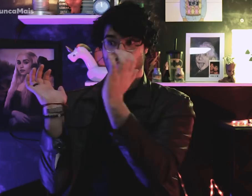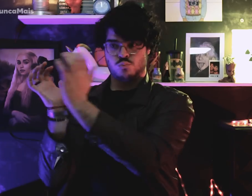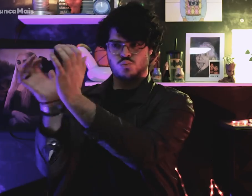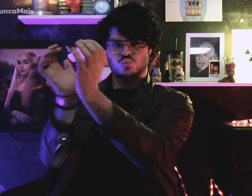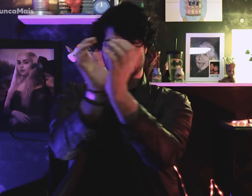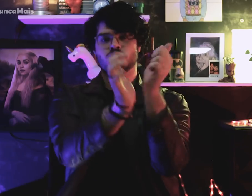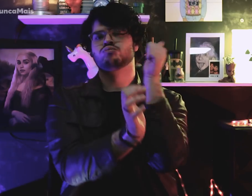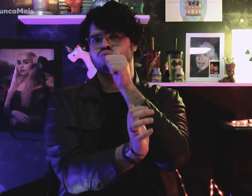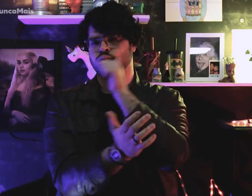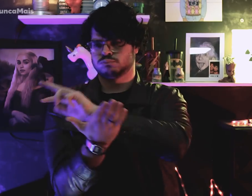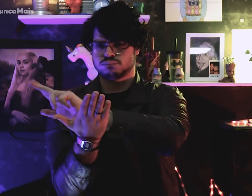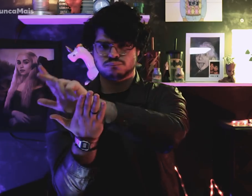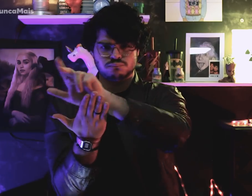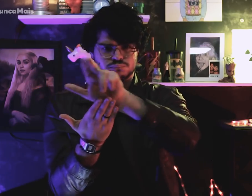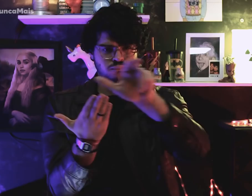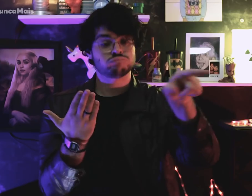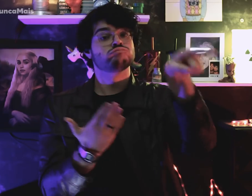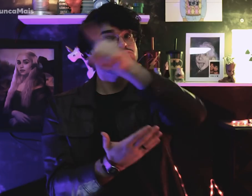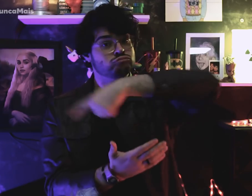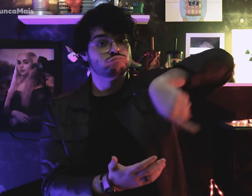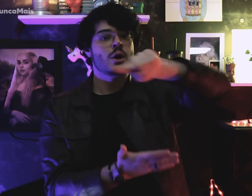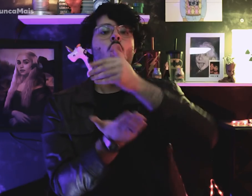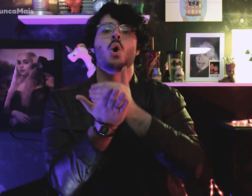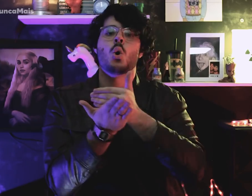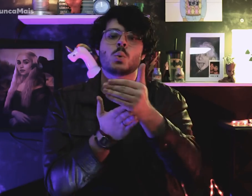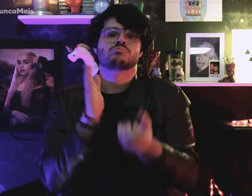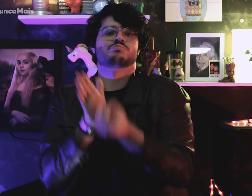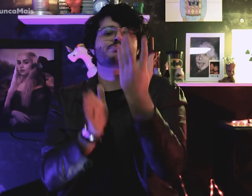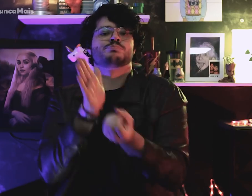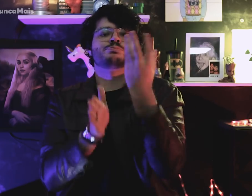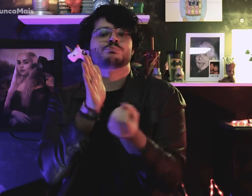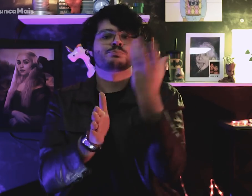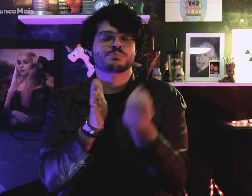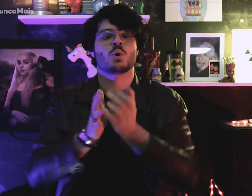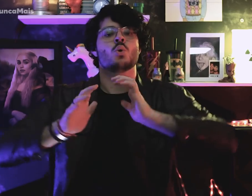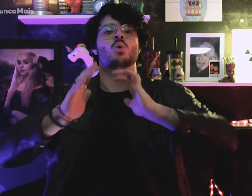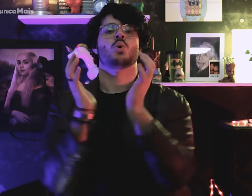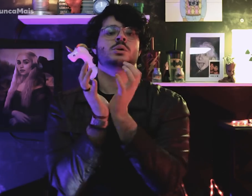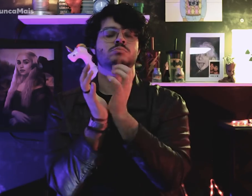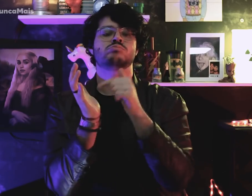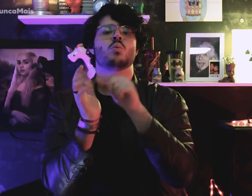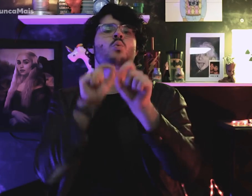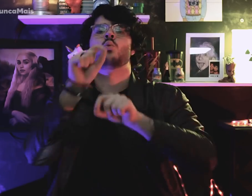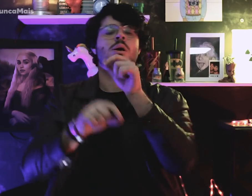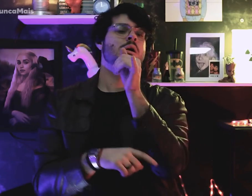Vários grupos das mulheres se organizaram, por exemplo,